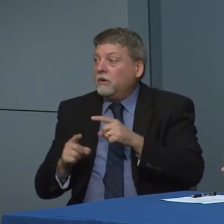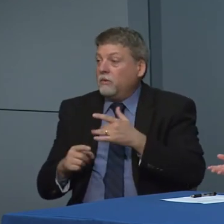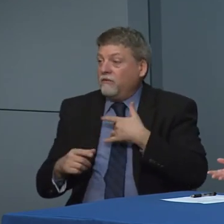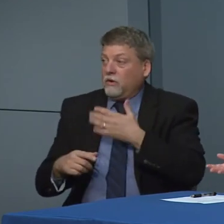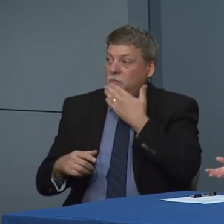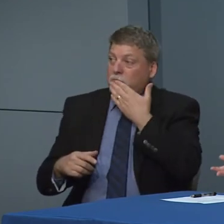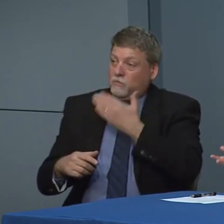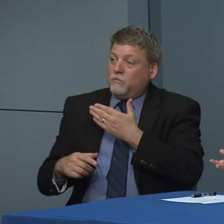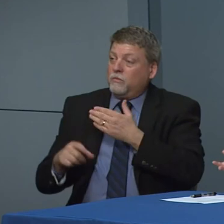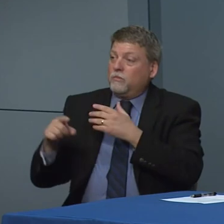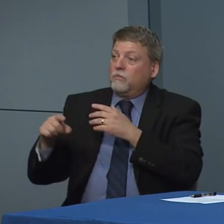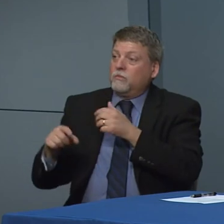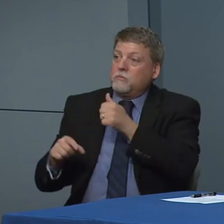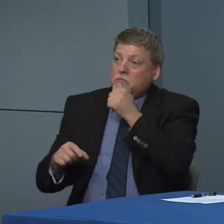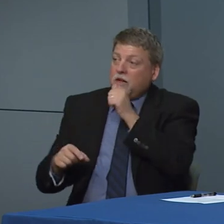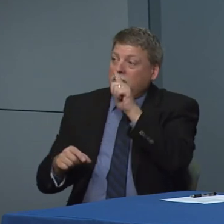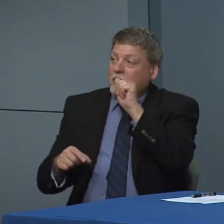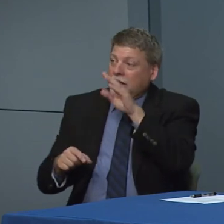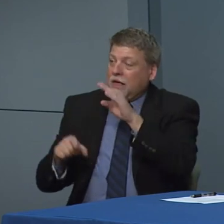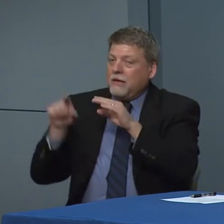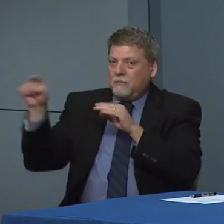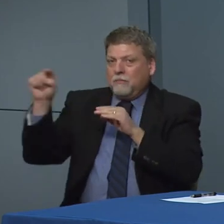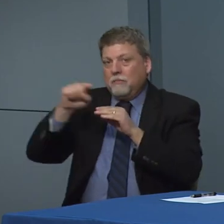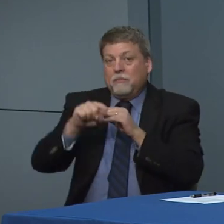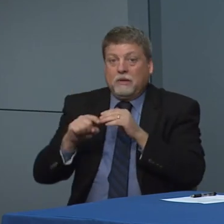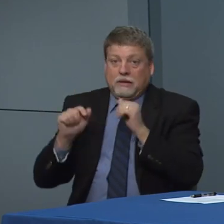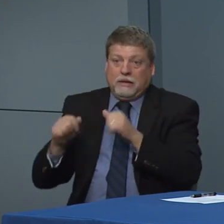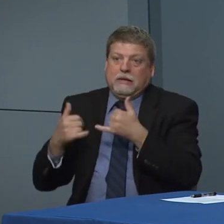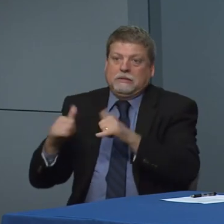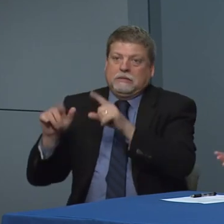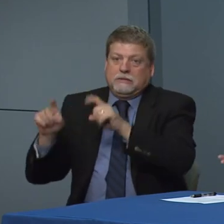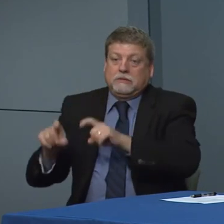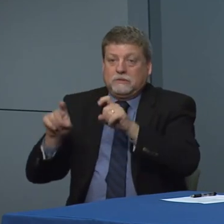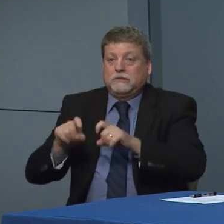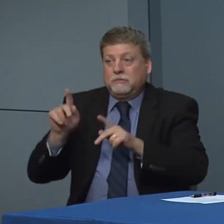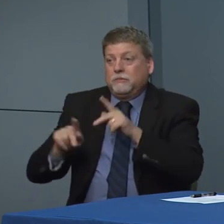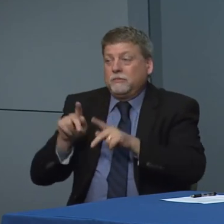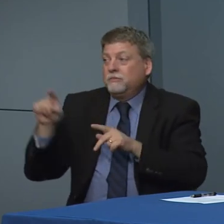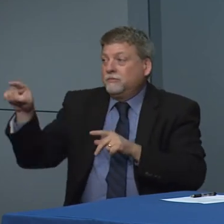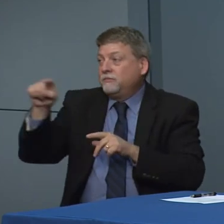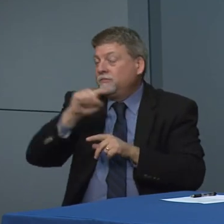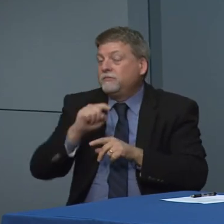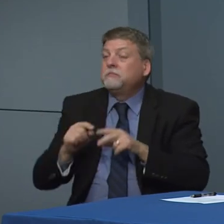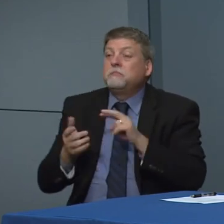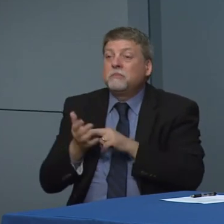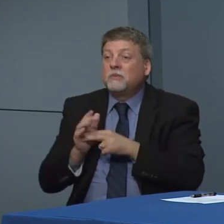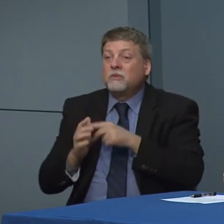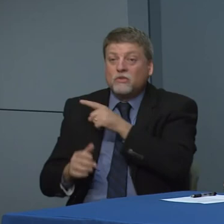challenge, but we are glad to see that our private partners are able to increase their capacity at this point so again